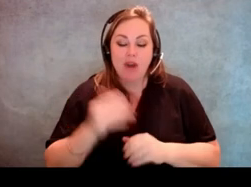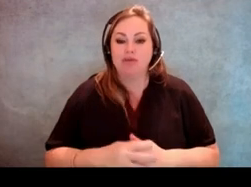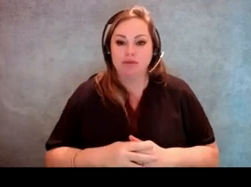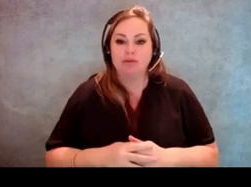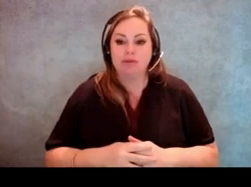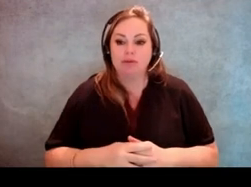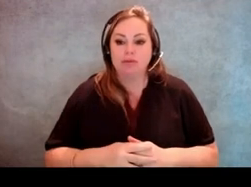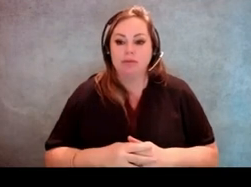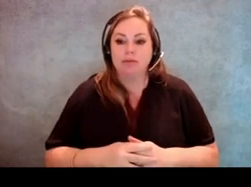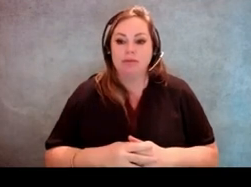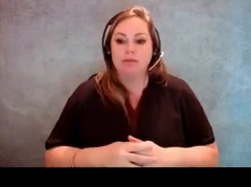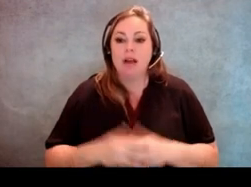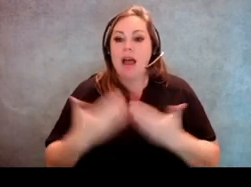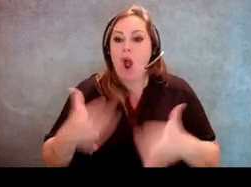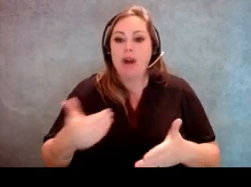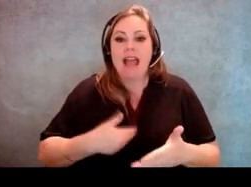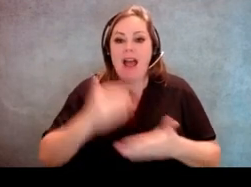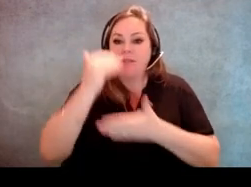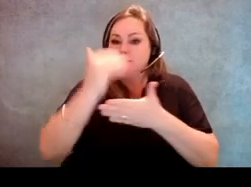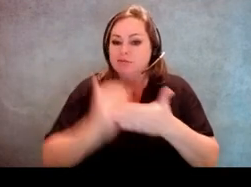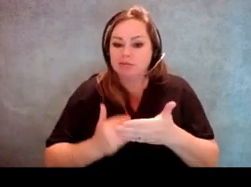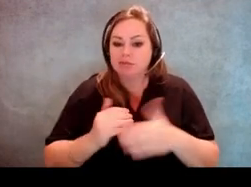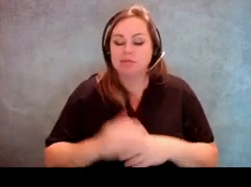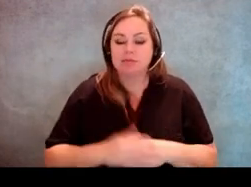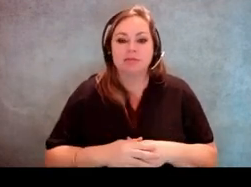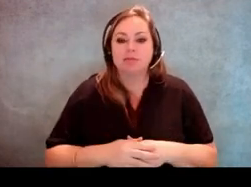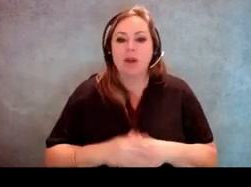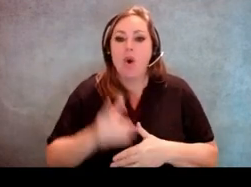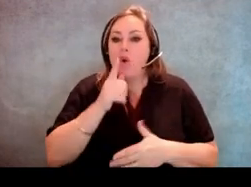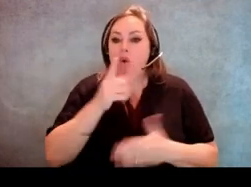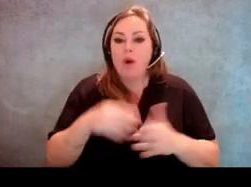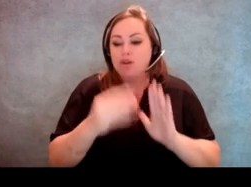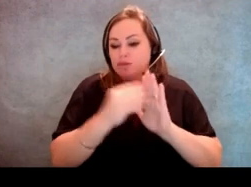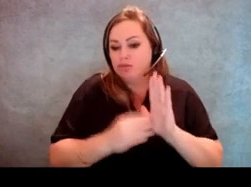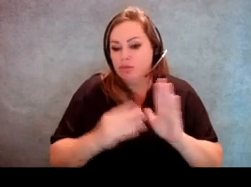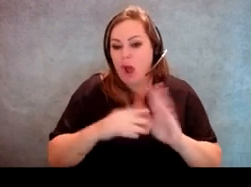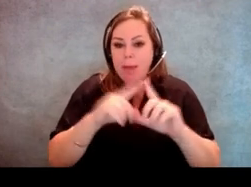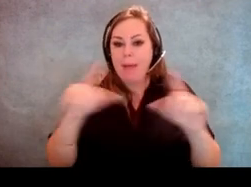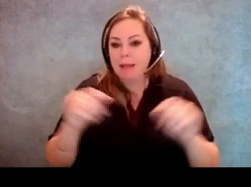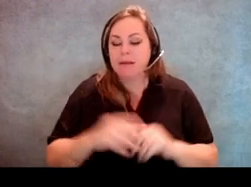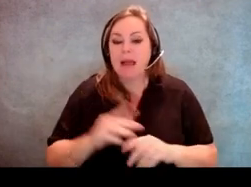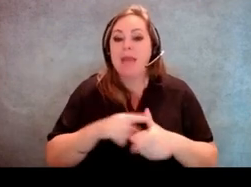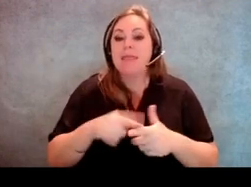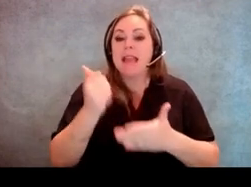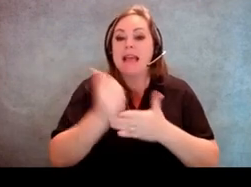and the assistor can remind somebody of what's on their sample ballot. [Host] Okay.